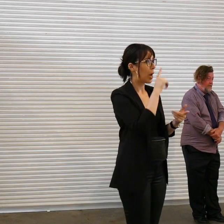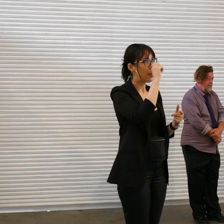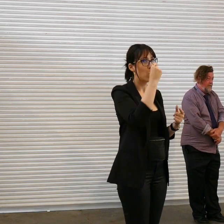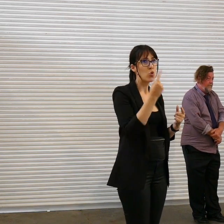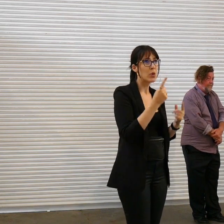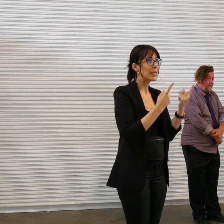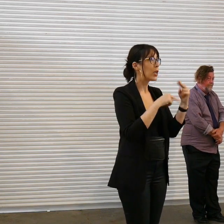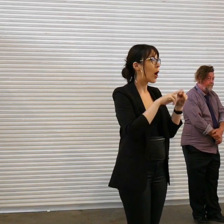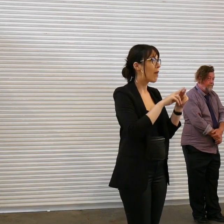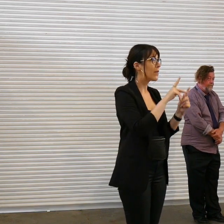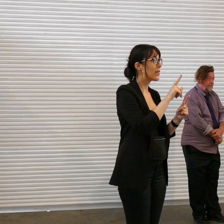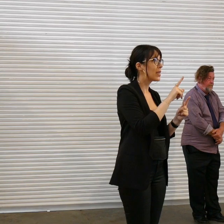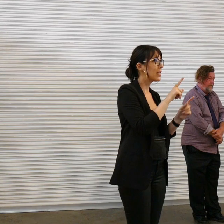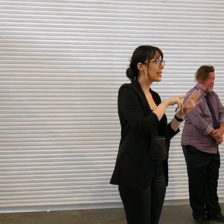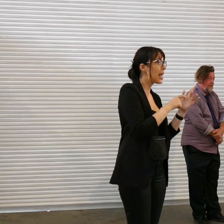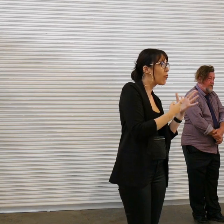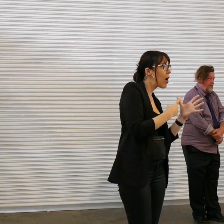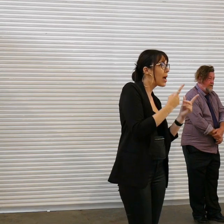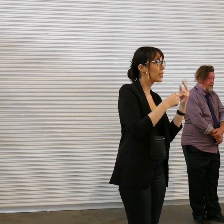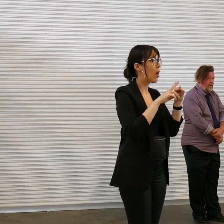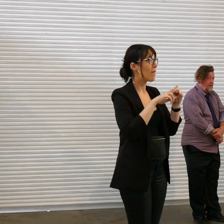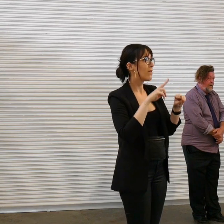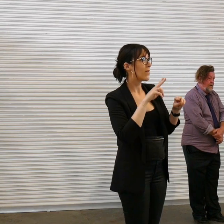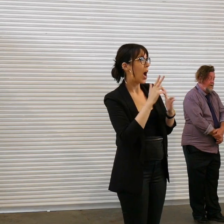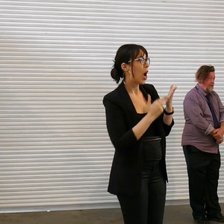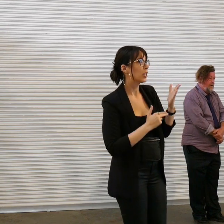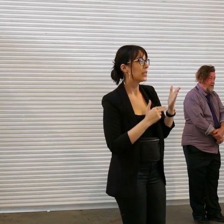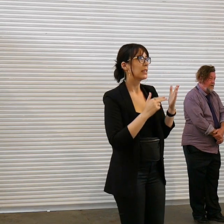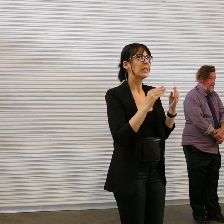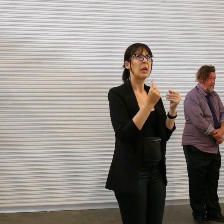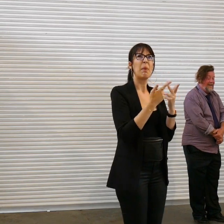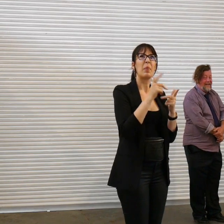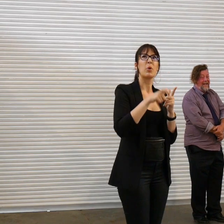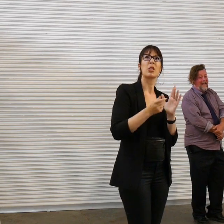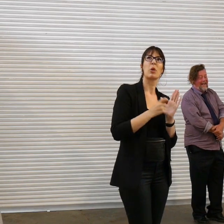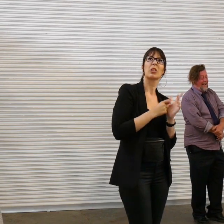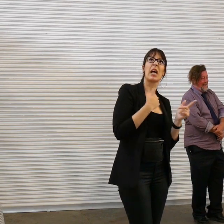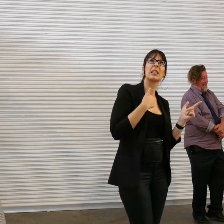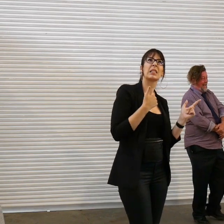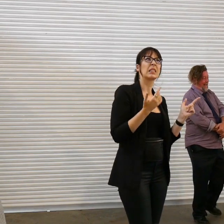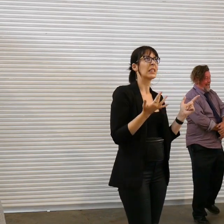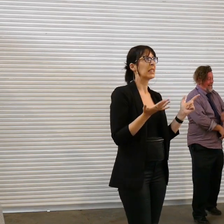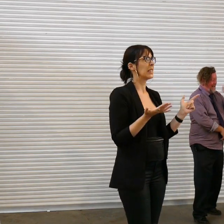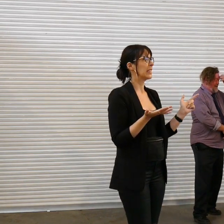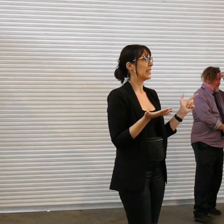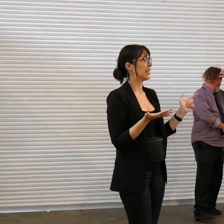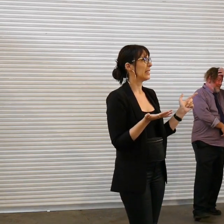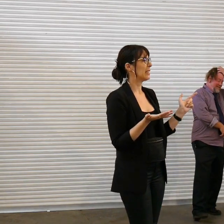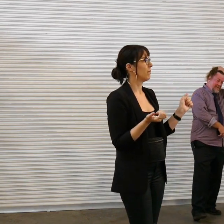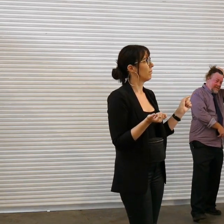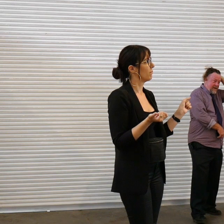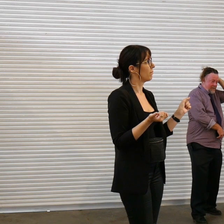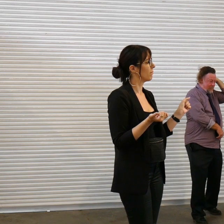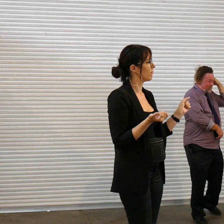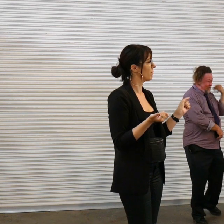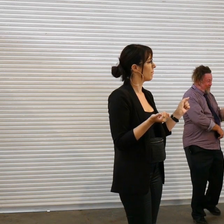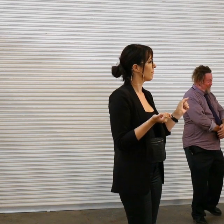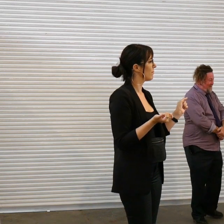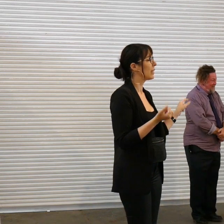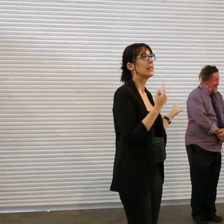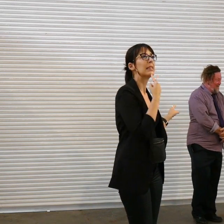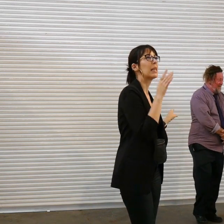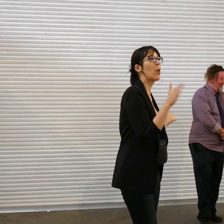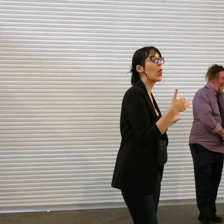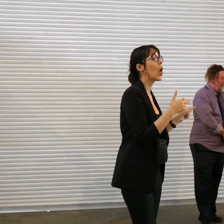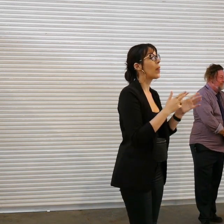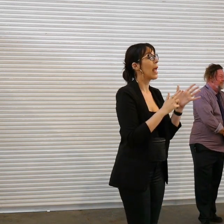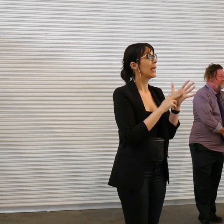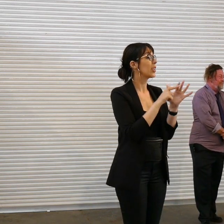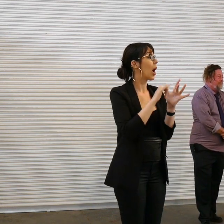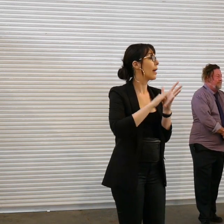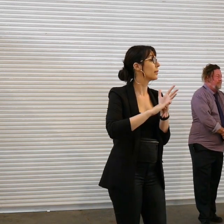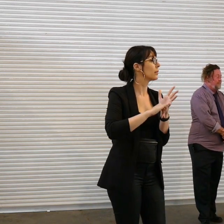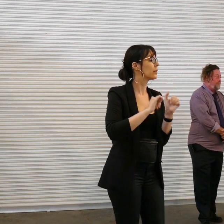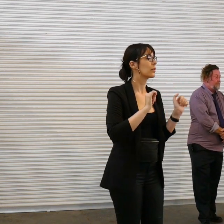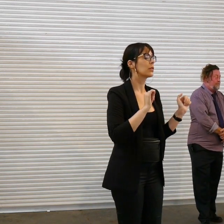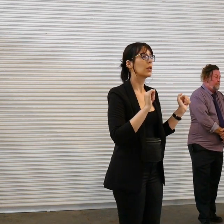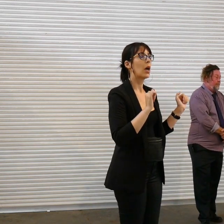City of Yarra Arts some other person who's sponsoring us the NDIS uh my support workers even